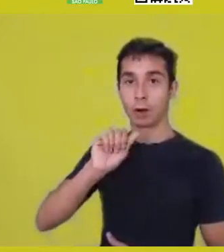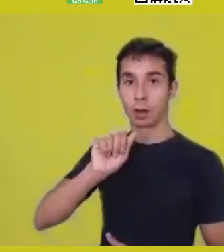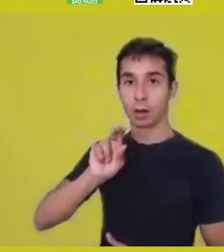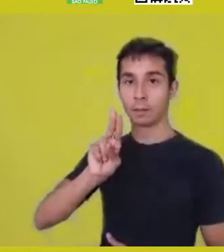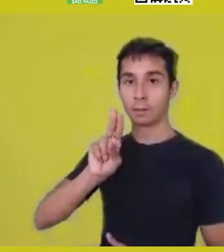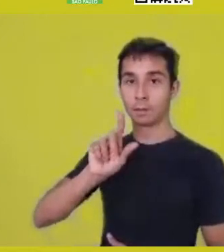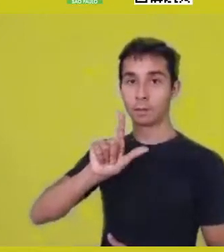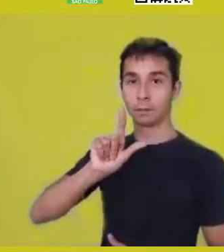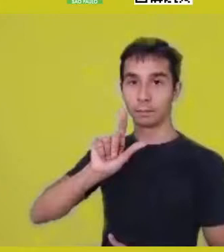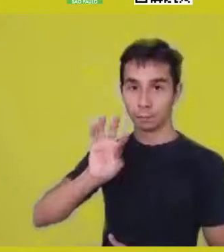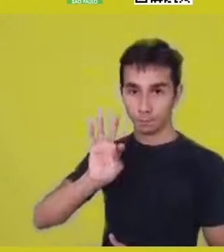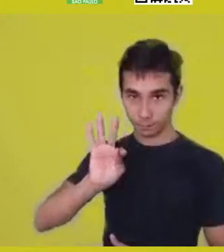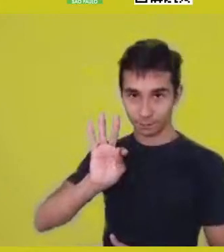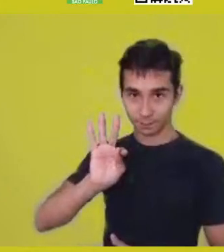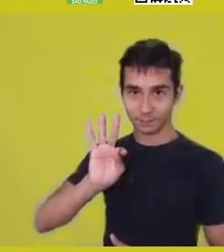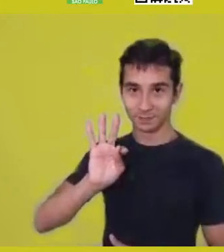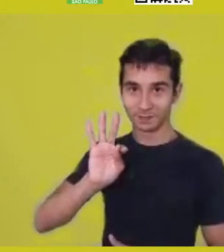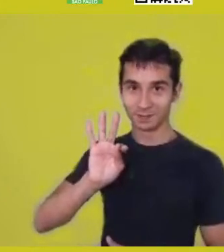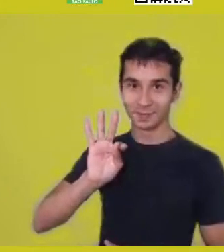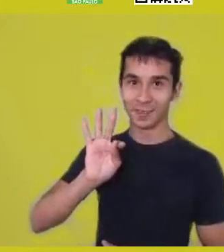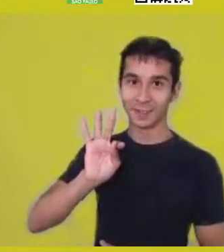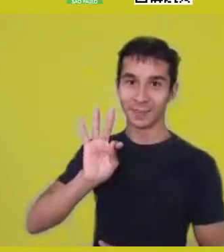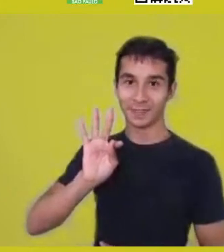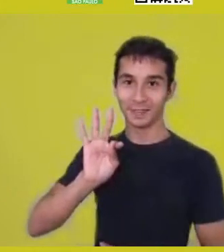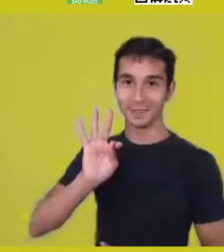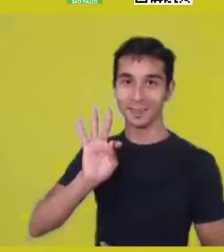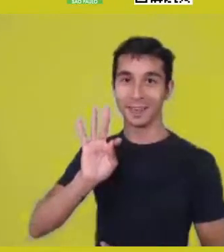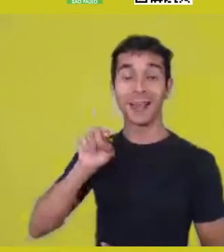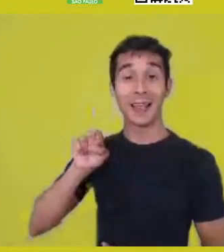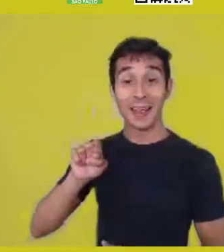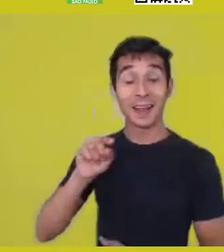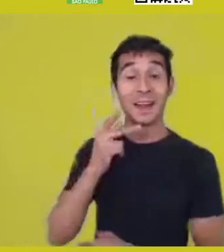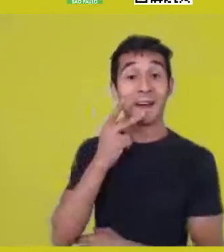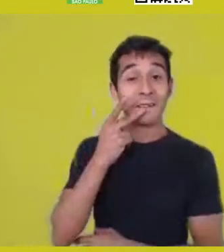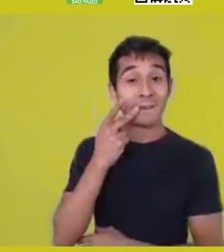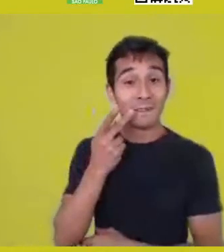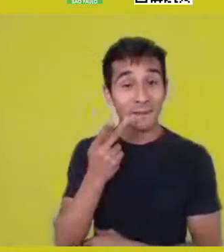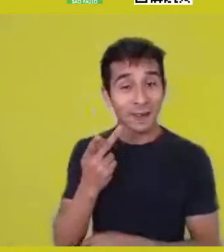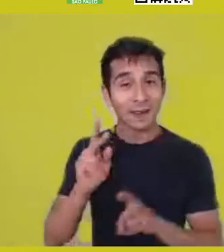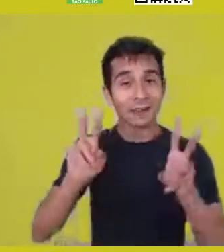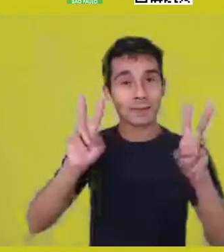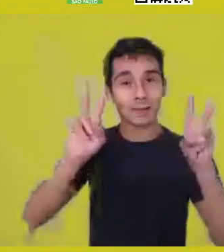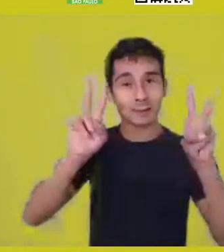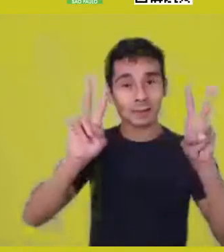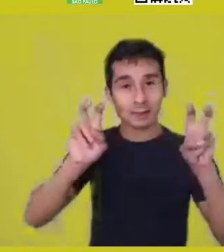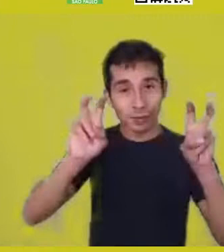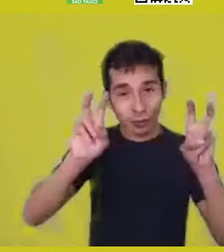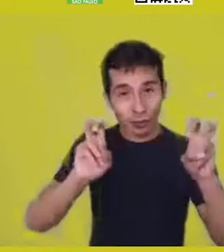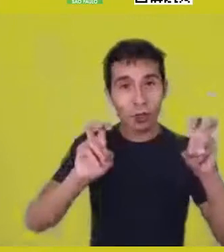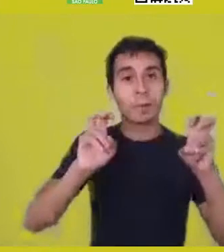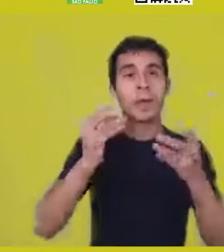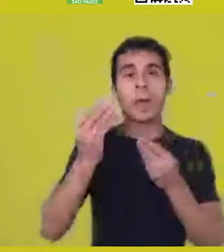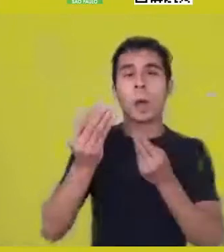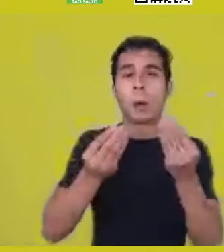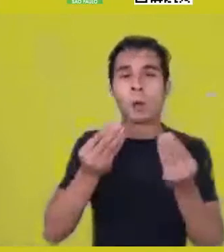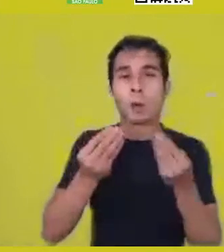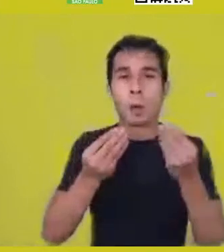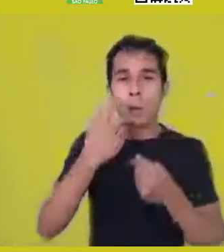this whole field of thought around studies of subjectivity,